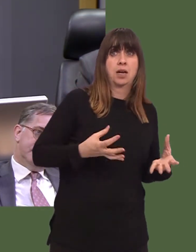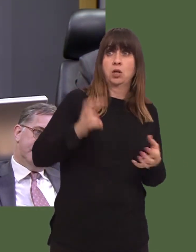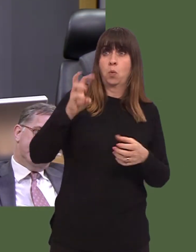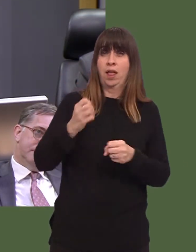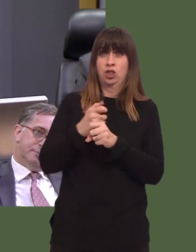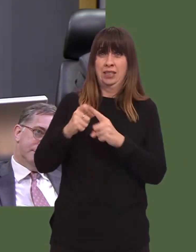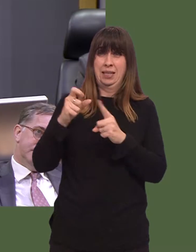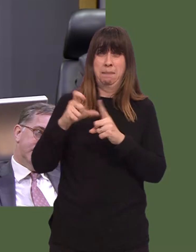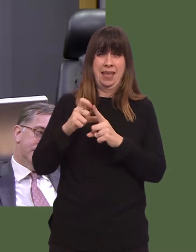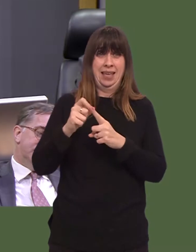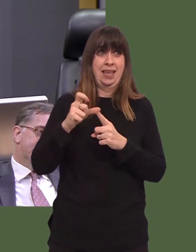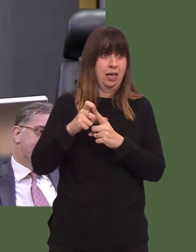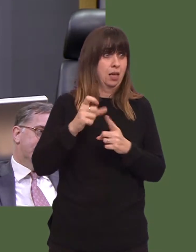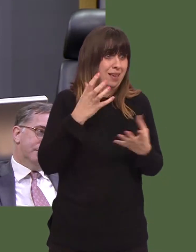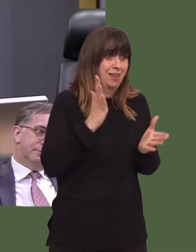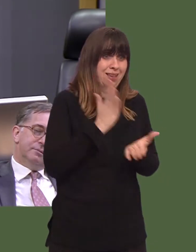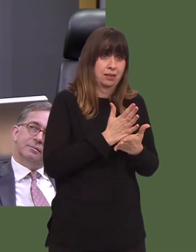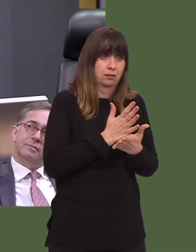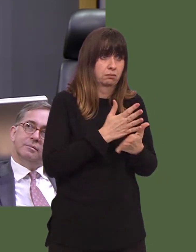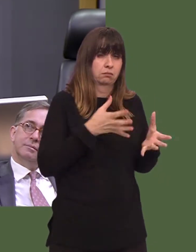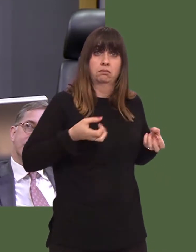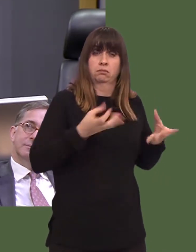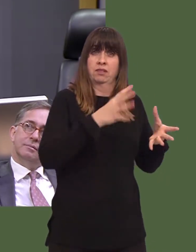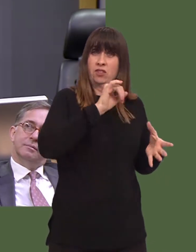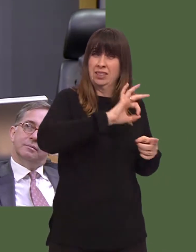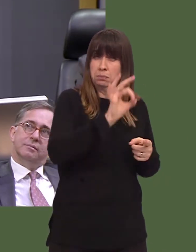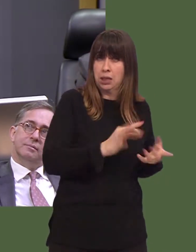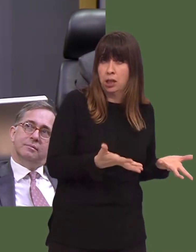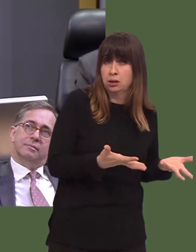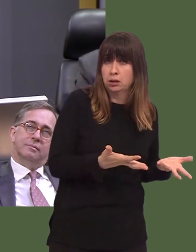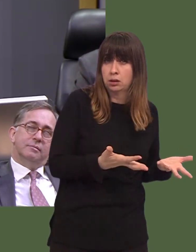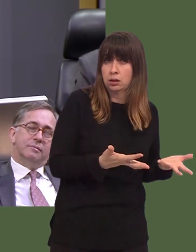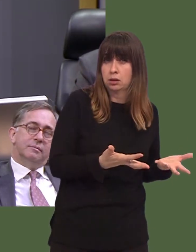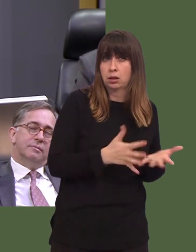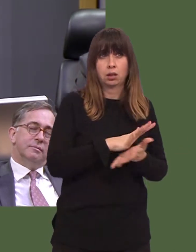would be a massive hit for all poor and vulnerable people, and all those who rely upon the national